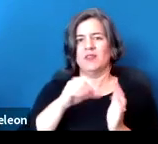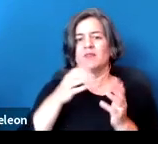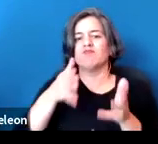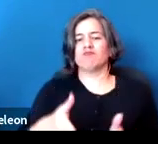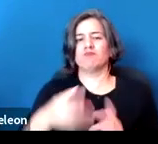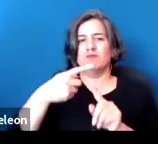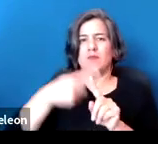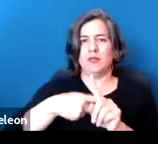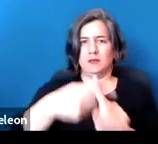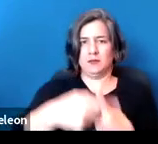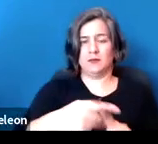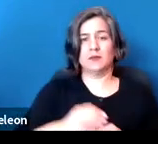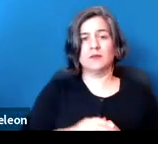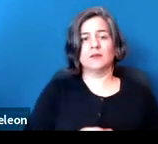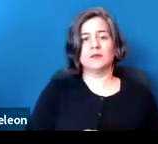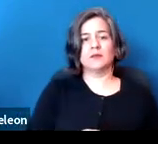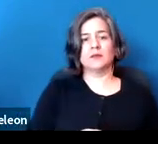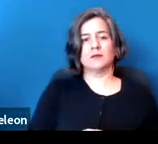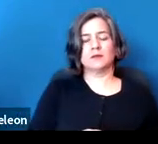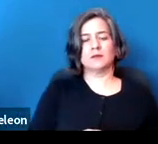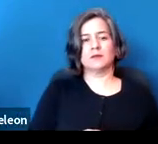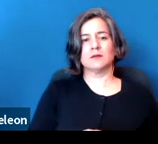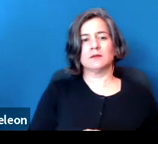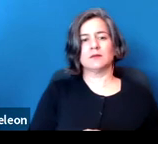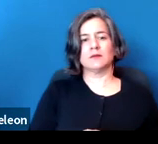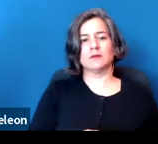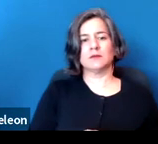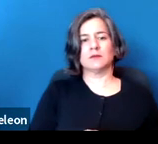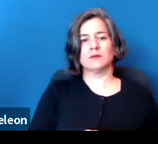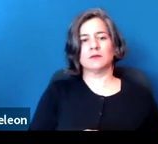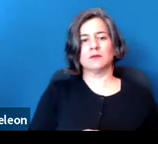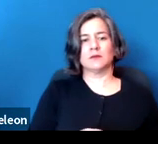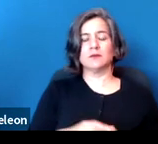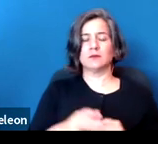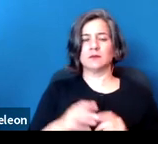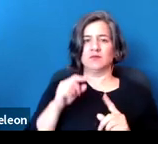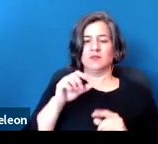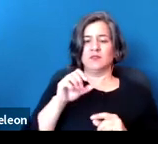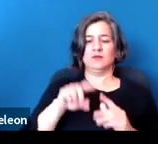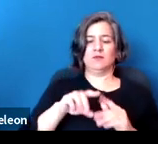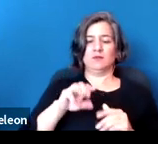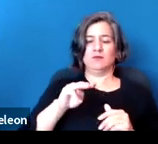And then the other point that I wanted to make was that, starting on March 1, 2021,